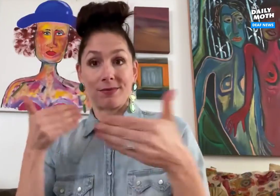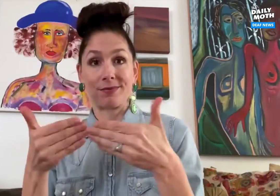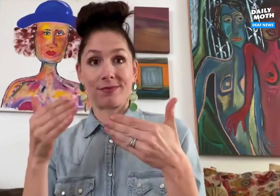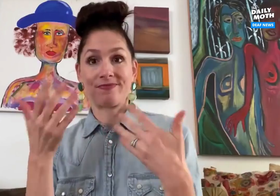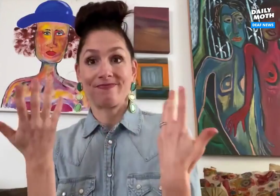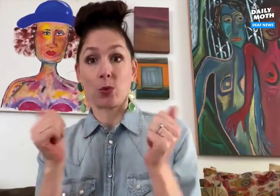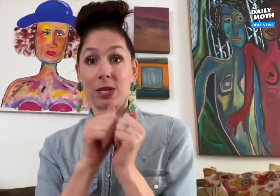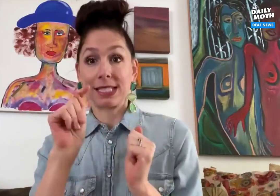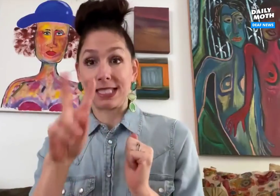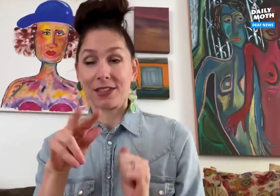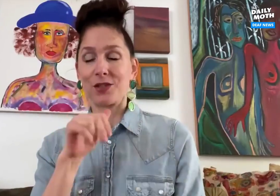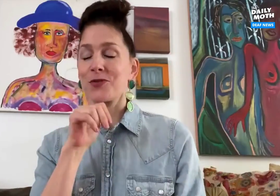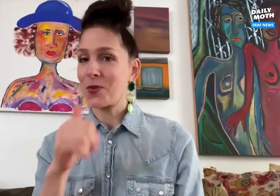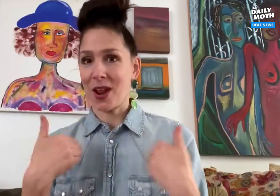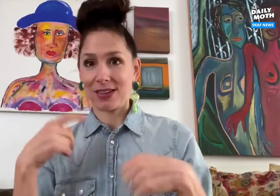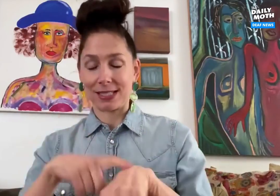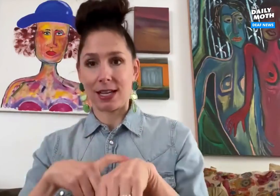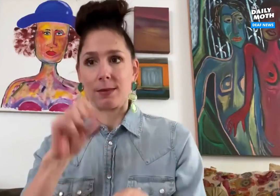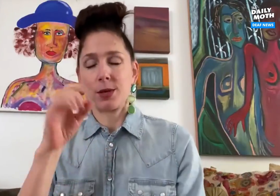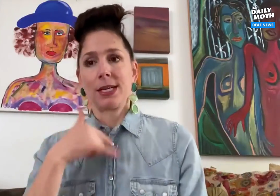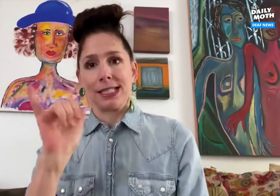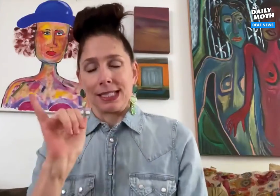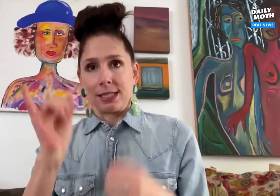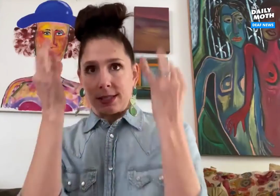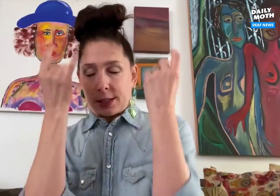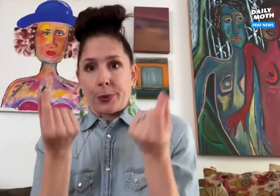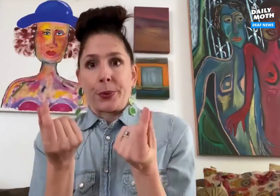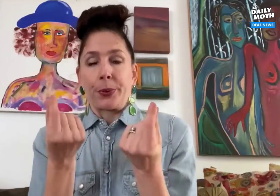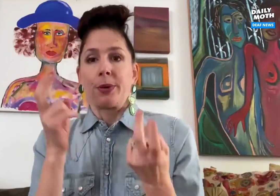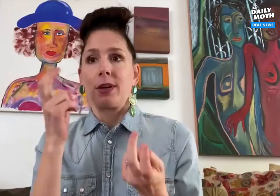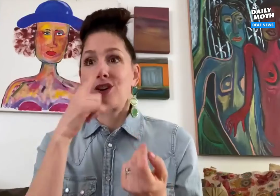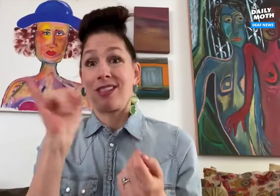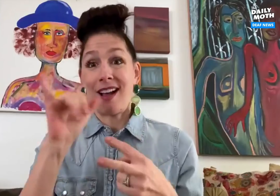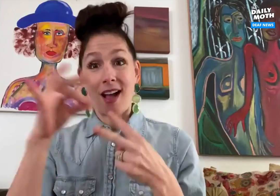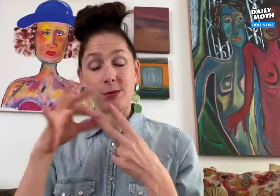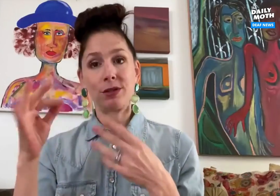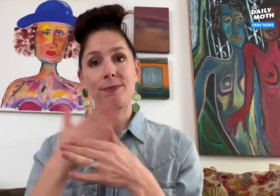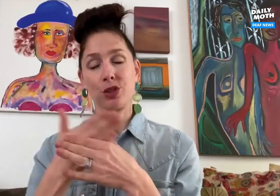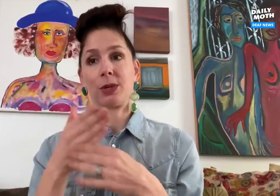When it comes to producing TV shows, you just don't have the time. So, I had to think of options, and it looked like my character